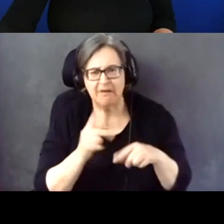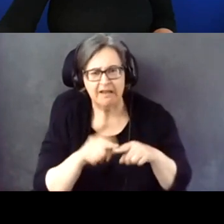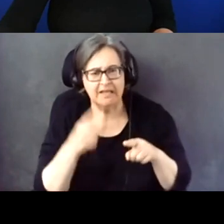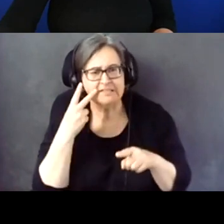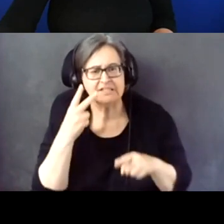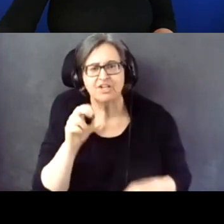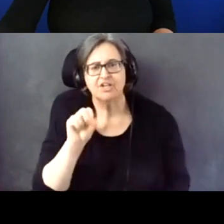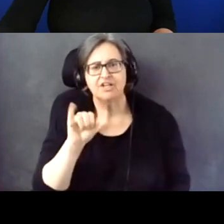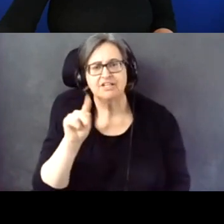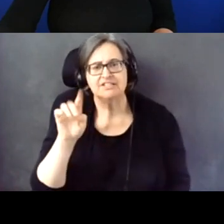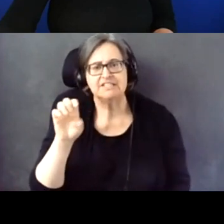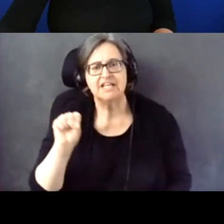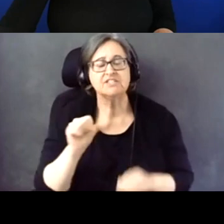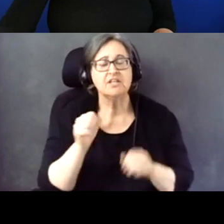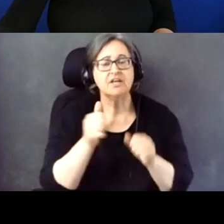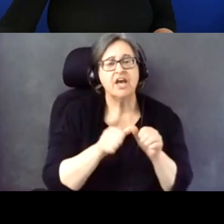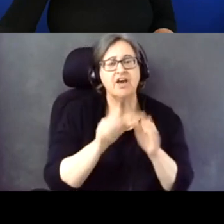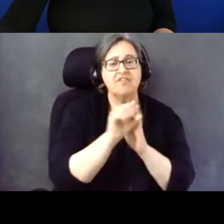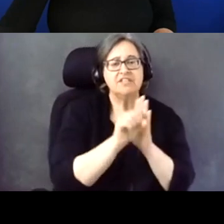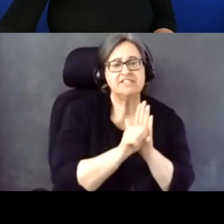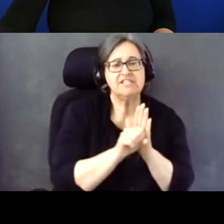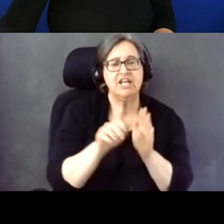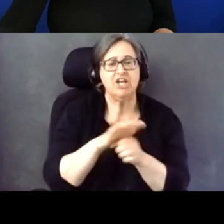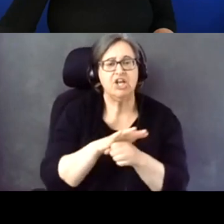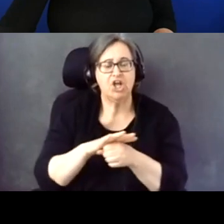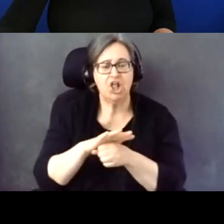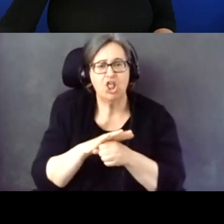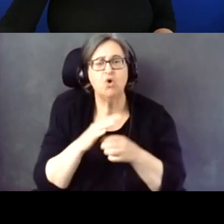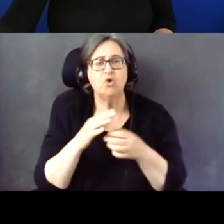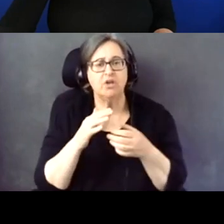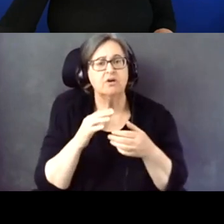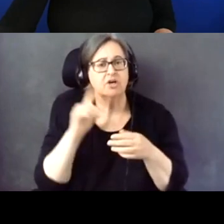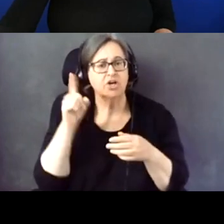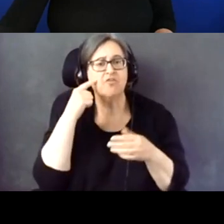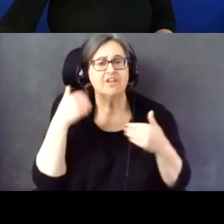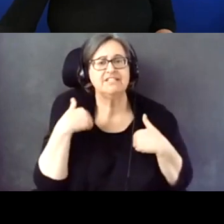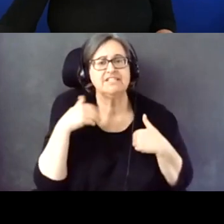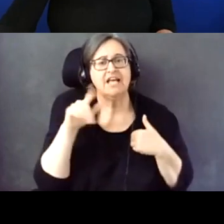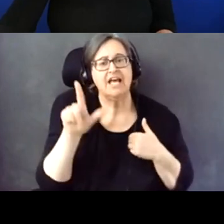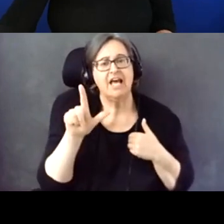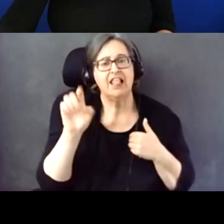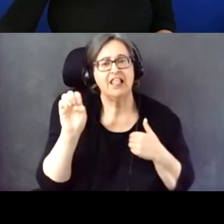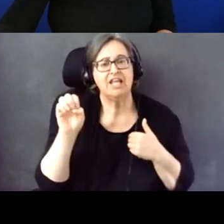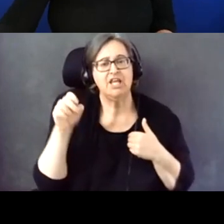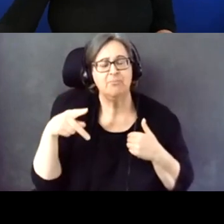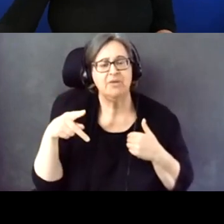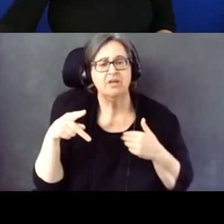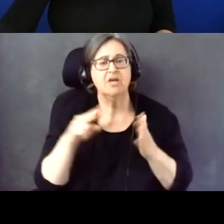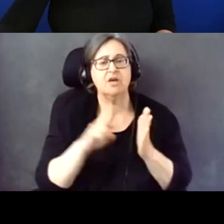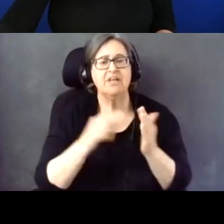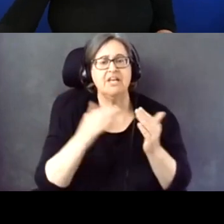Every state and local government has limited English proficiency requirements.